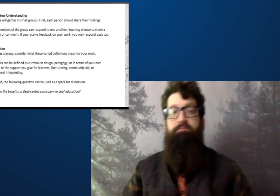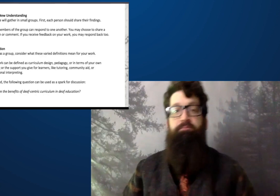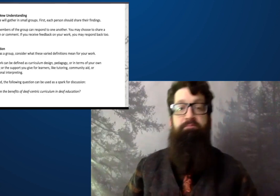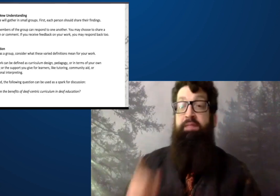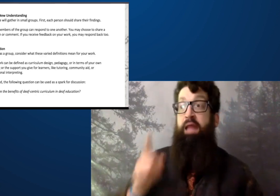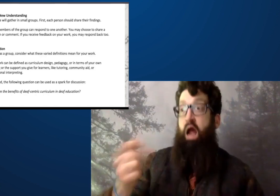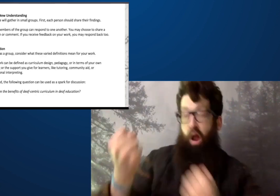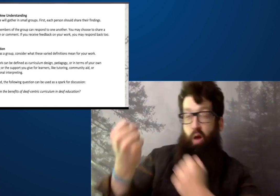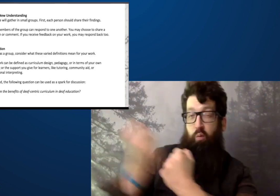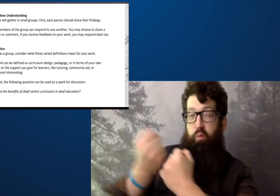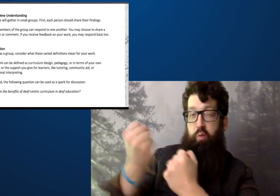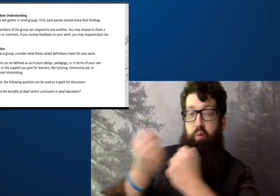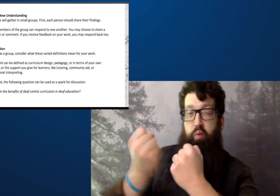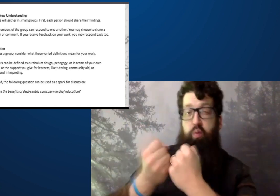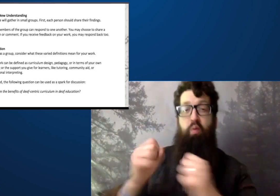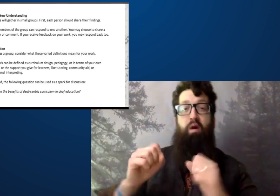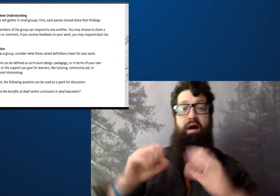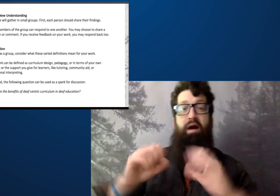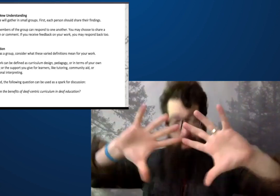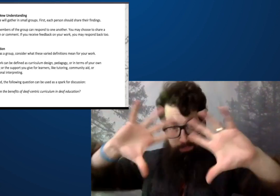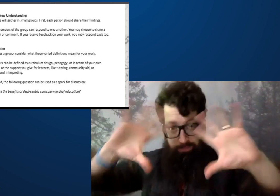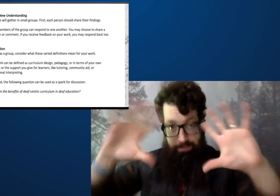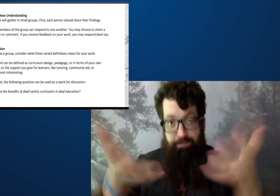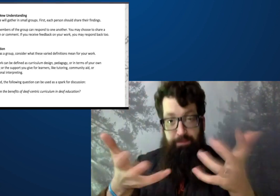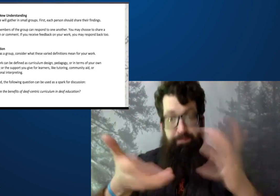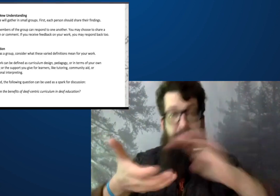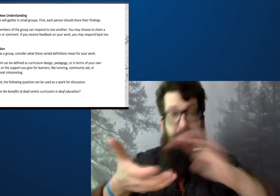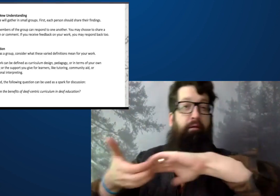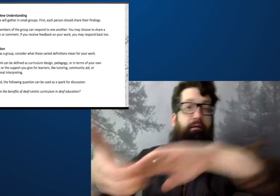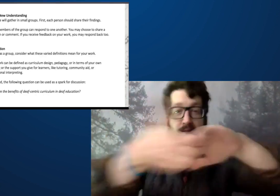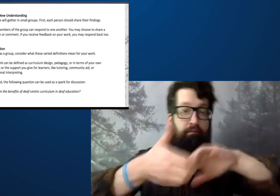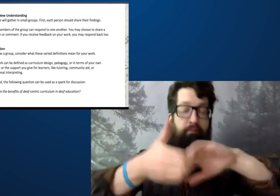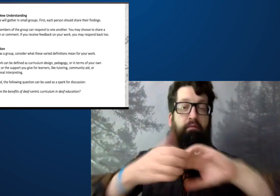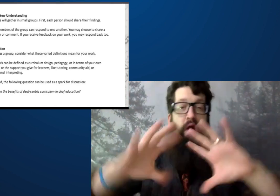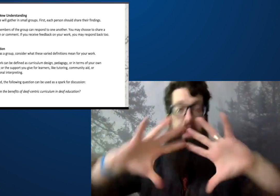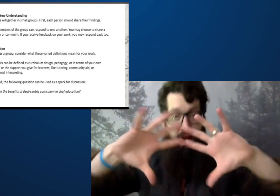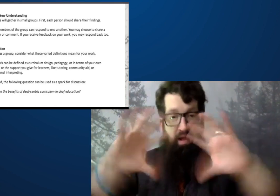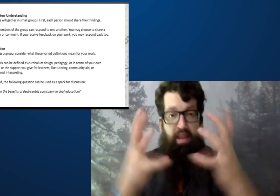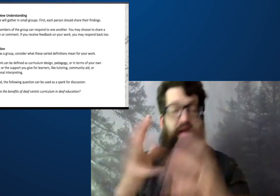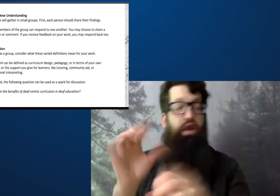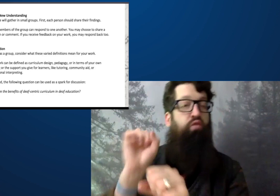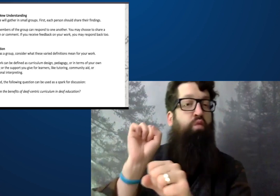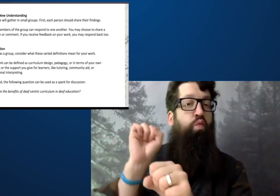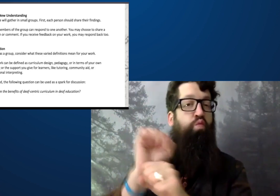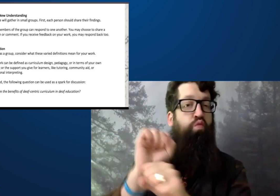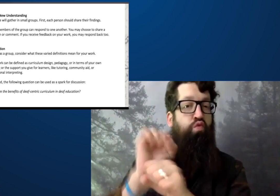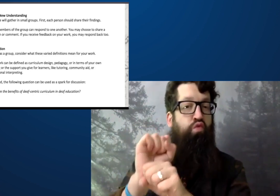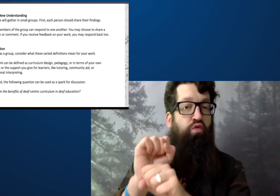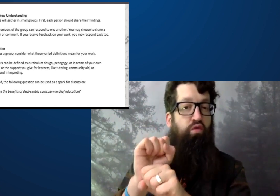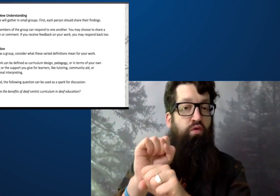under the communist rule and there was a lot of support for this